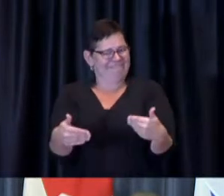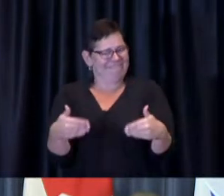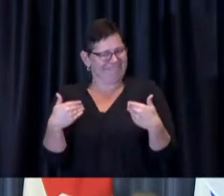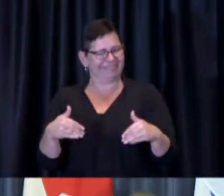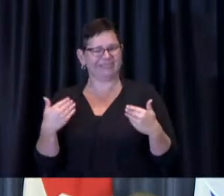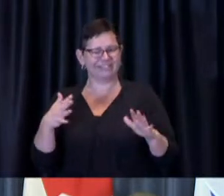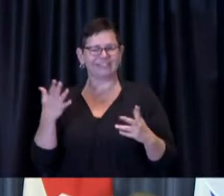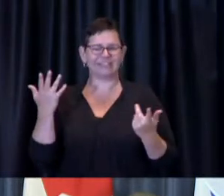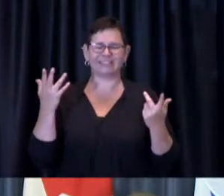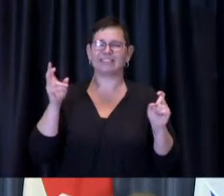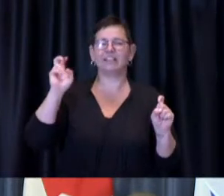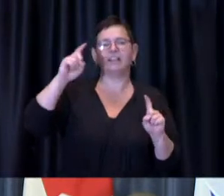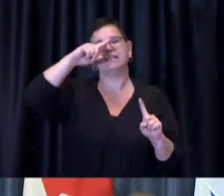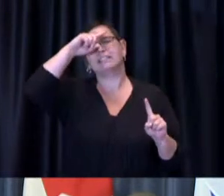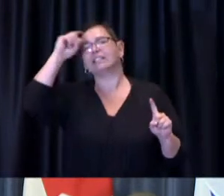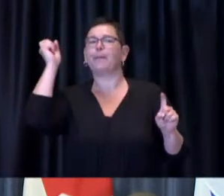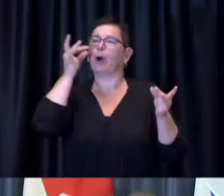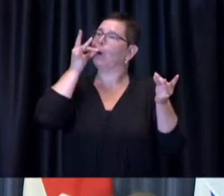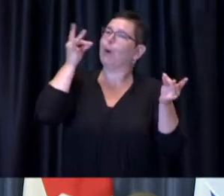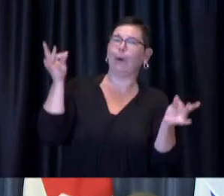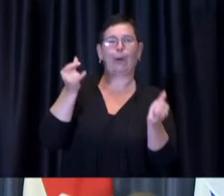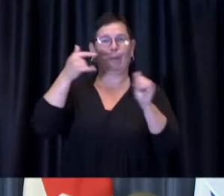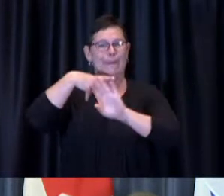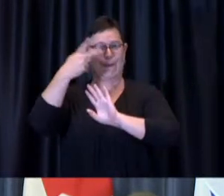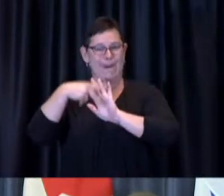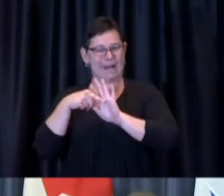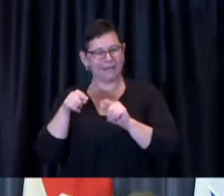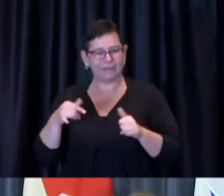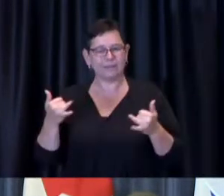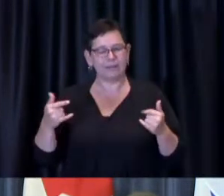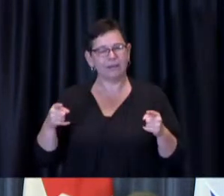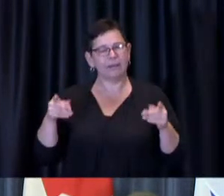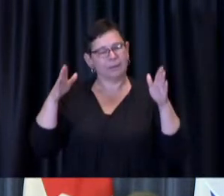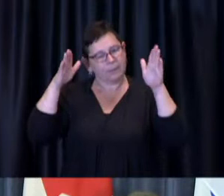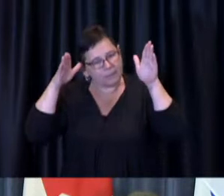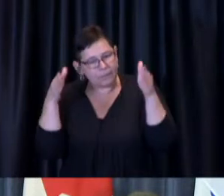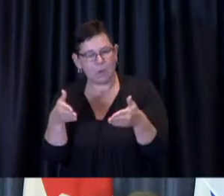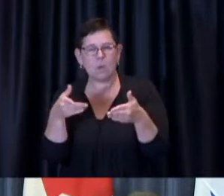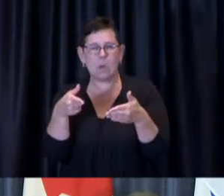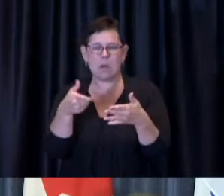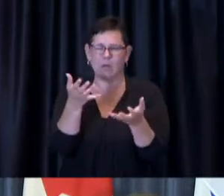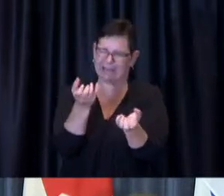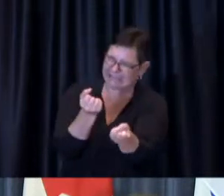But the bottom line is the same which is to show support for our restaurant and hospitality business